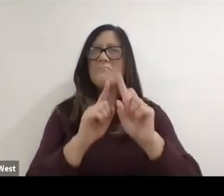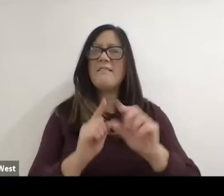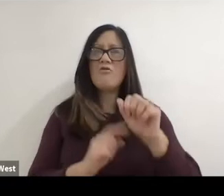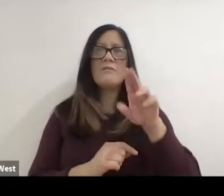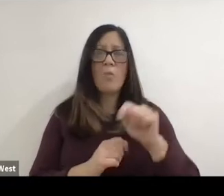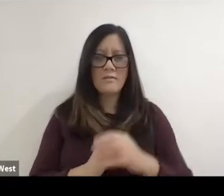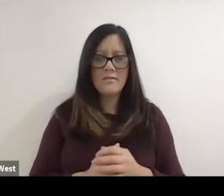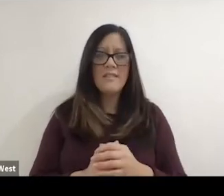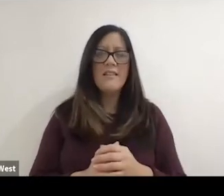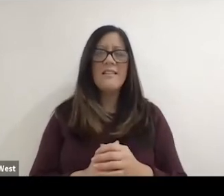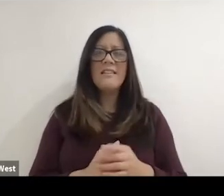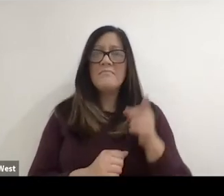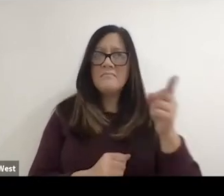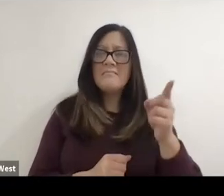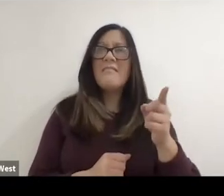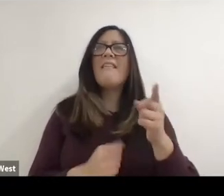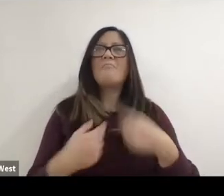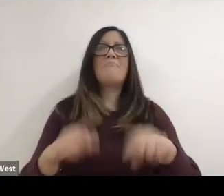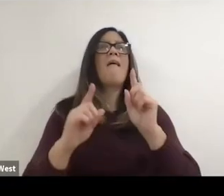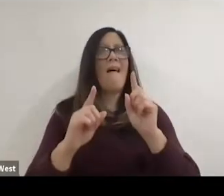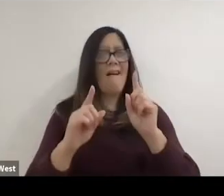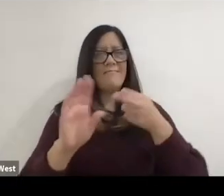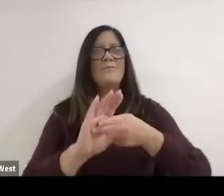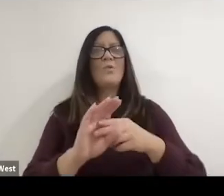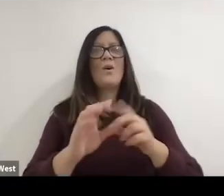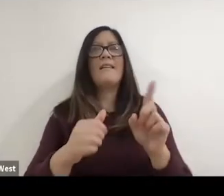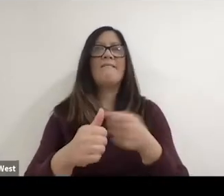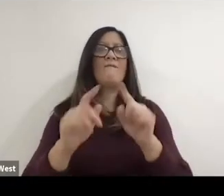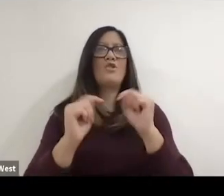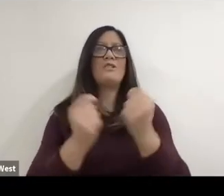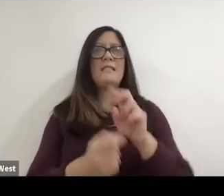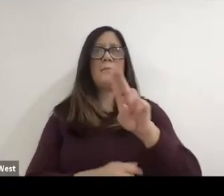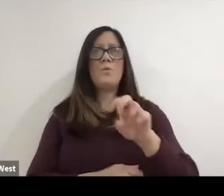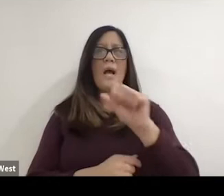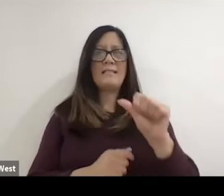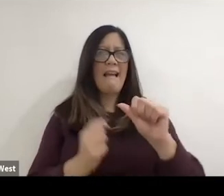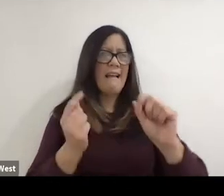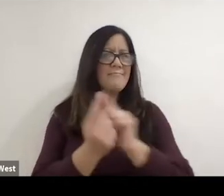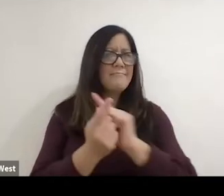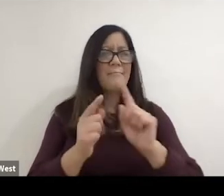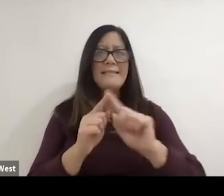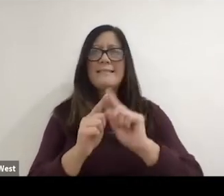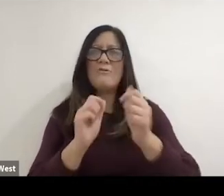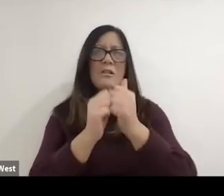made my first Team USA and actually got to be teammates and competitors alongside with Doctor Blauwet.